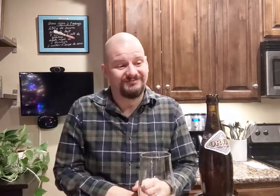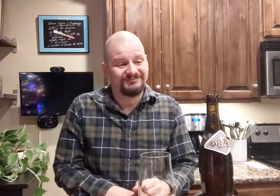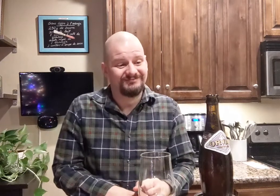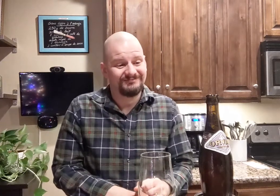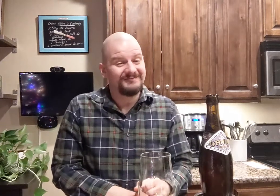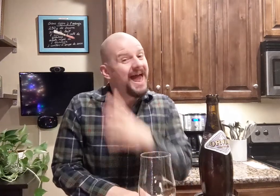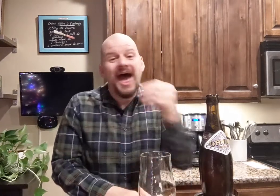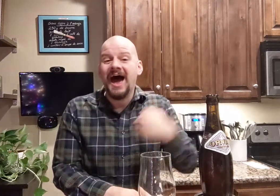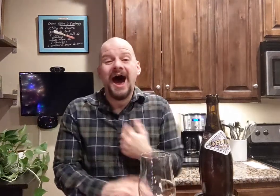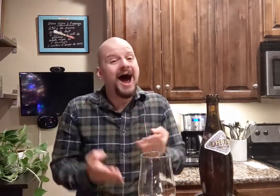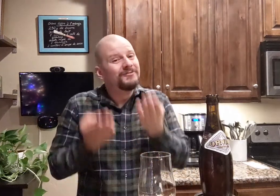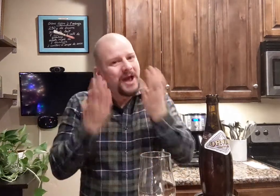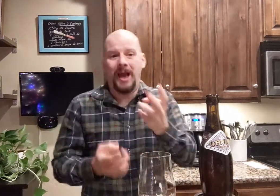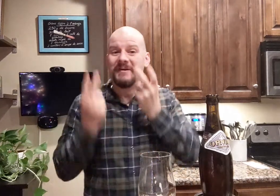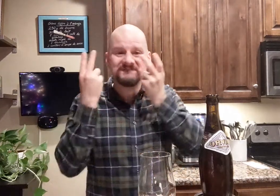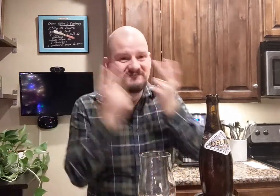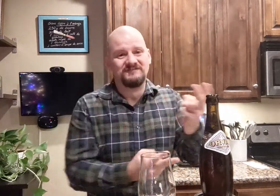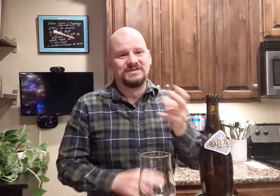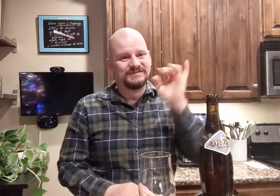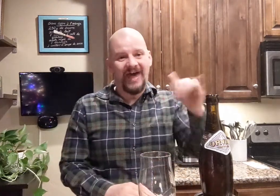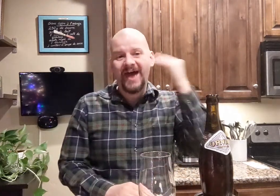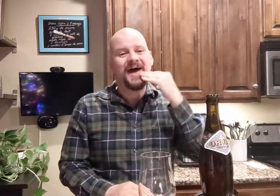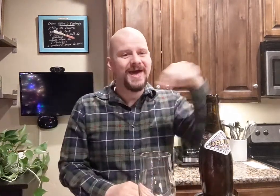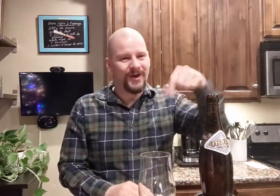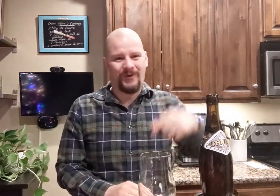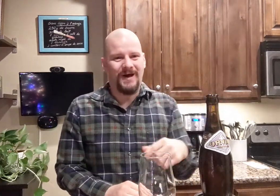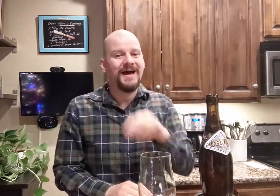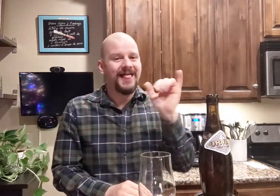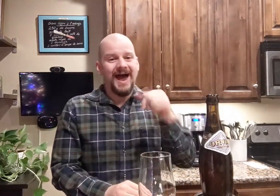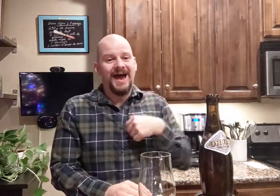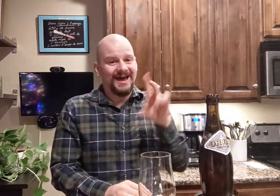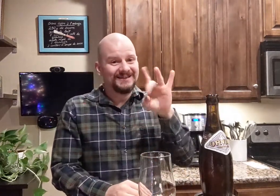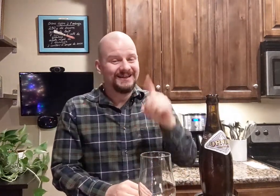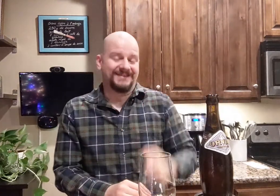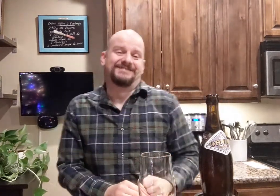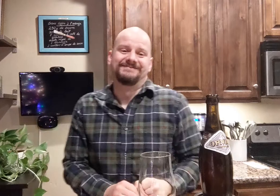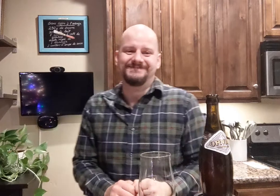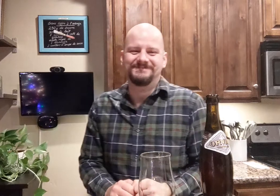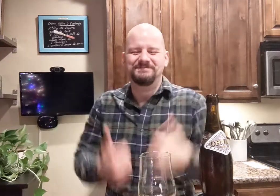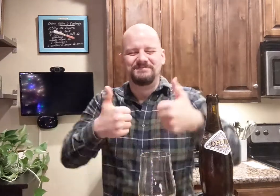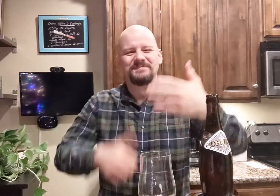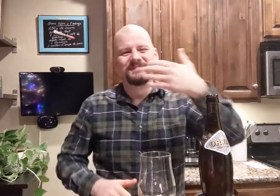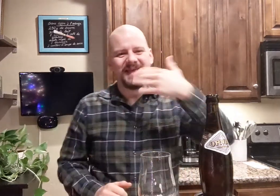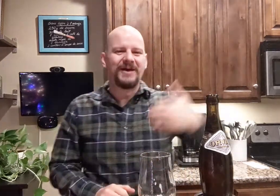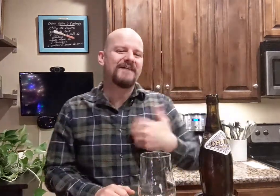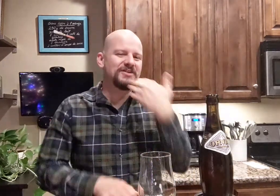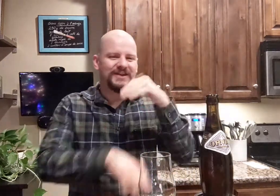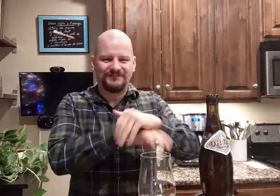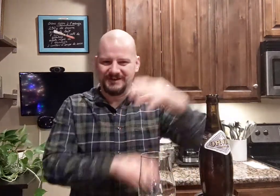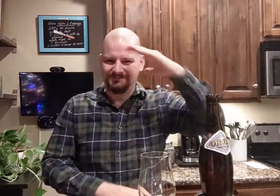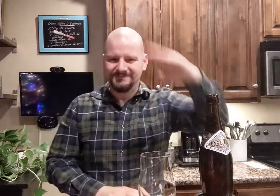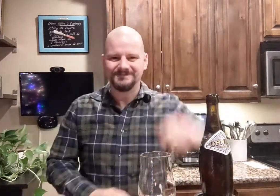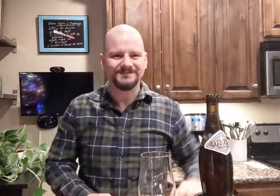Also, I would recommend to visit the headquarter just like I did. Thank you and have a good evening.